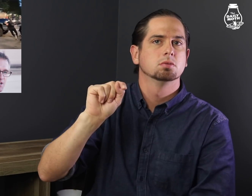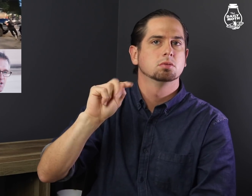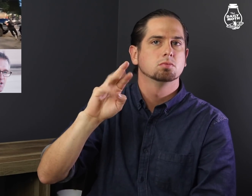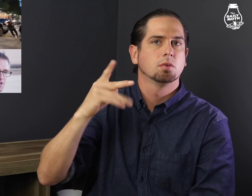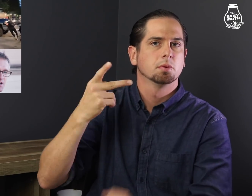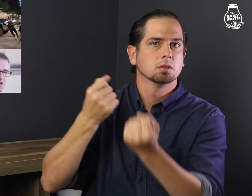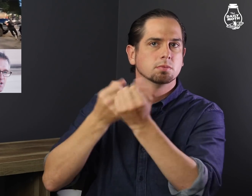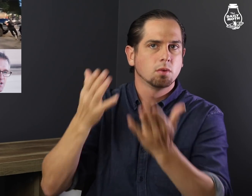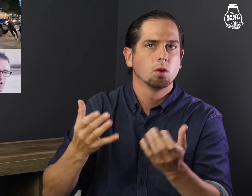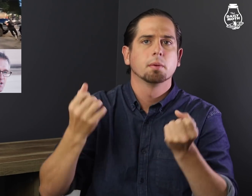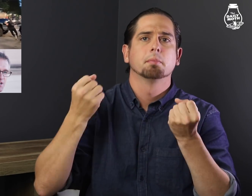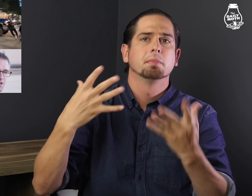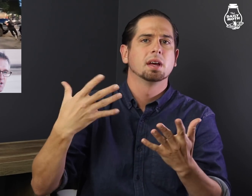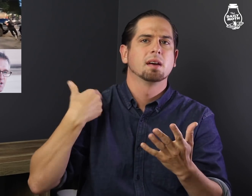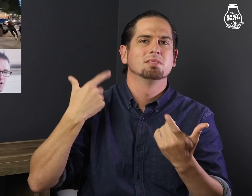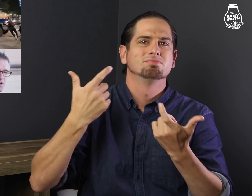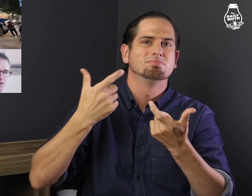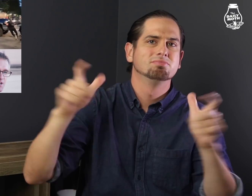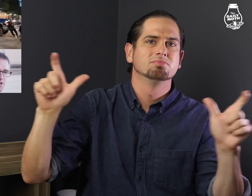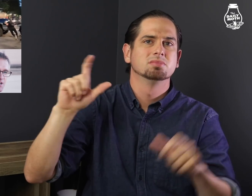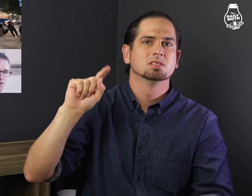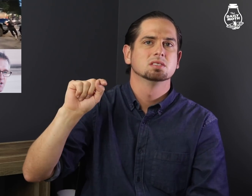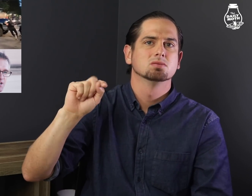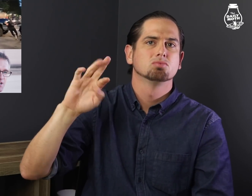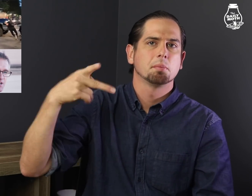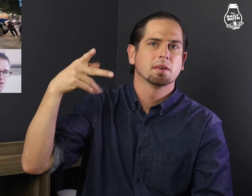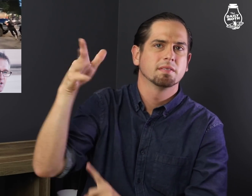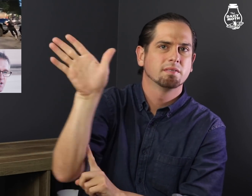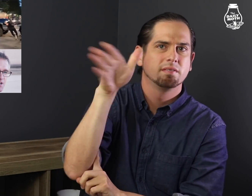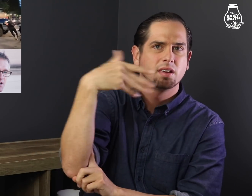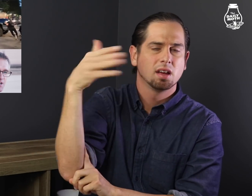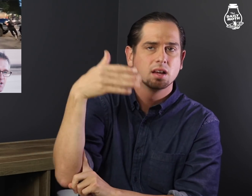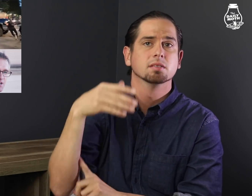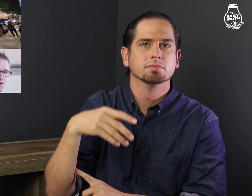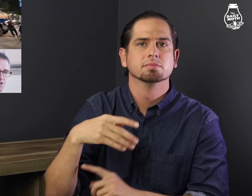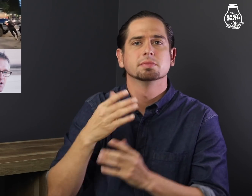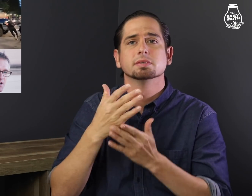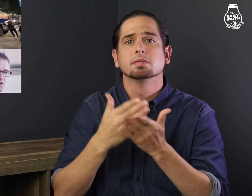Trump supporters - many of them had large "TRUMP" flags.